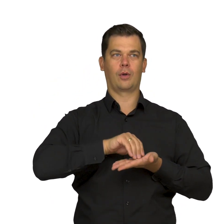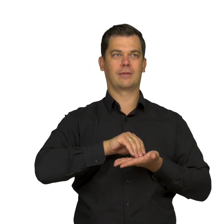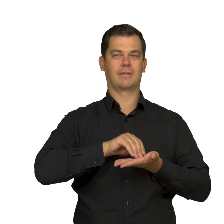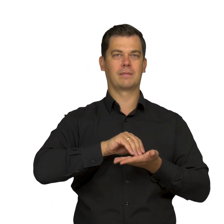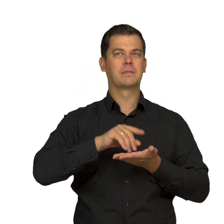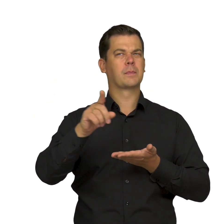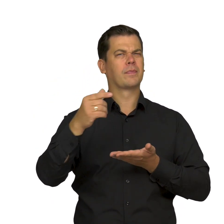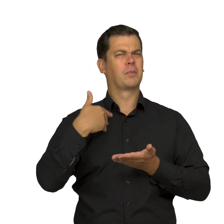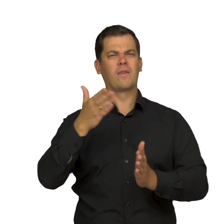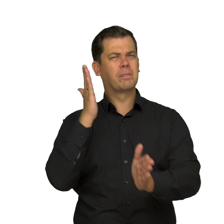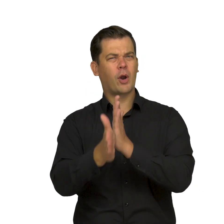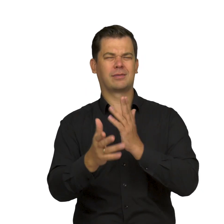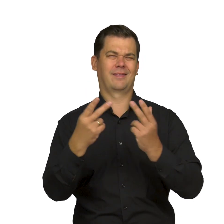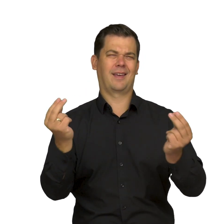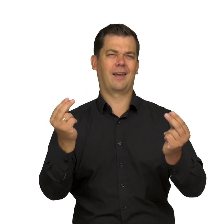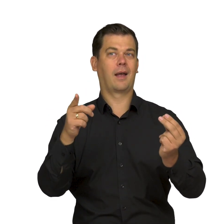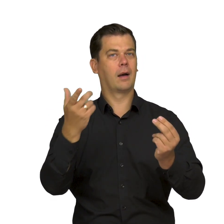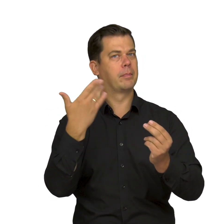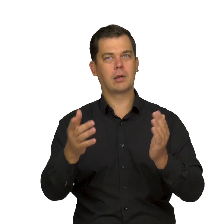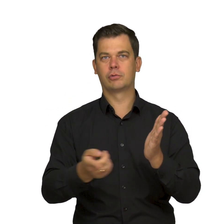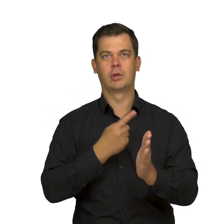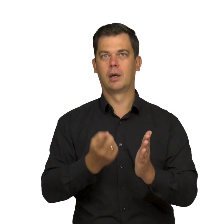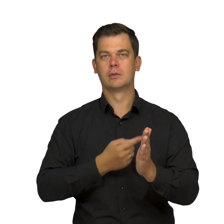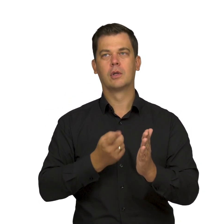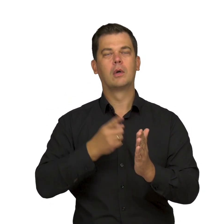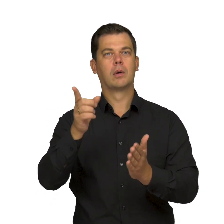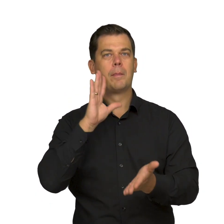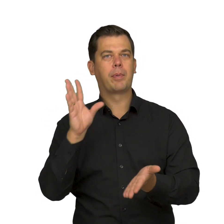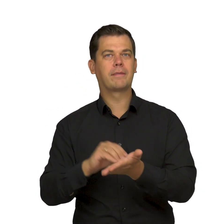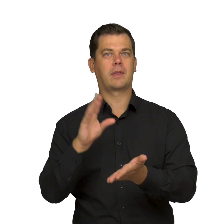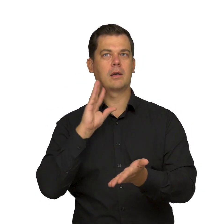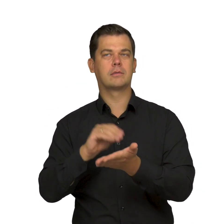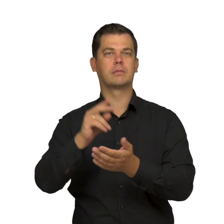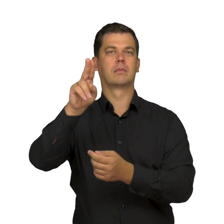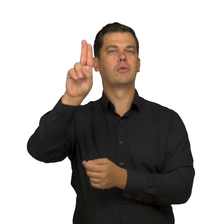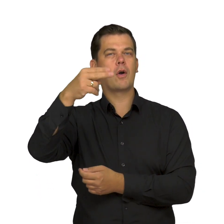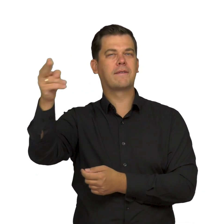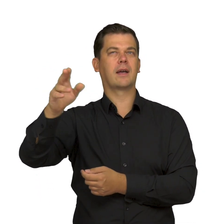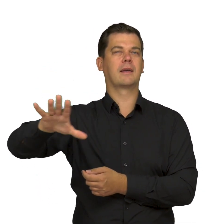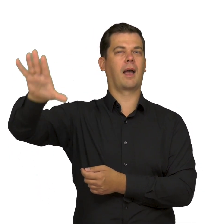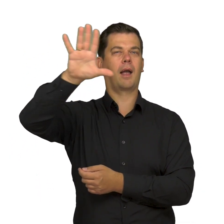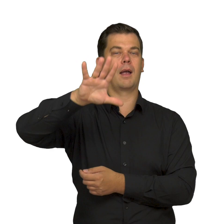which comes through in his own works. pewne motywy sztuki nordyckiej, norweskiej,